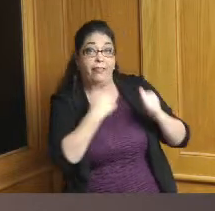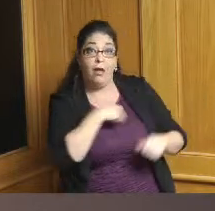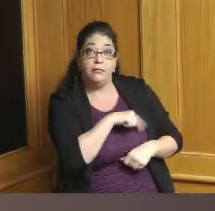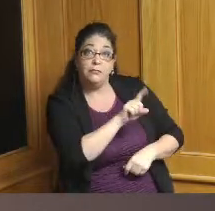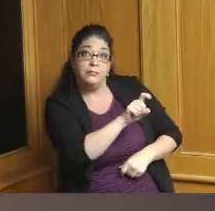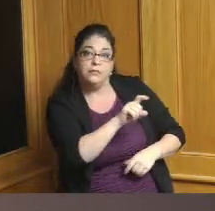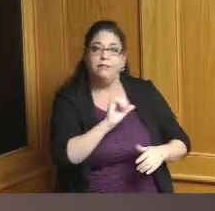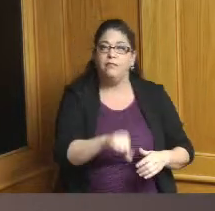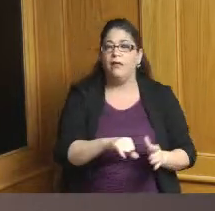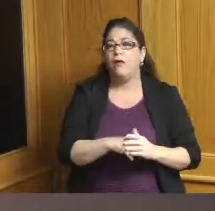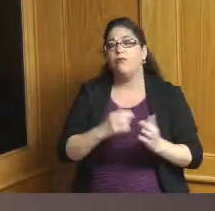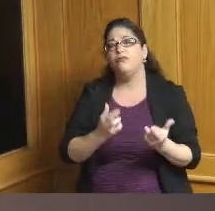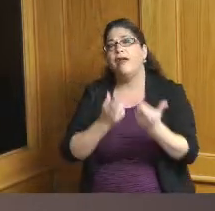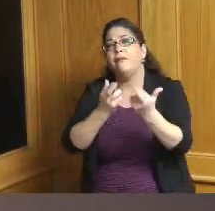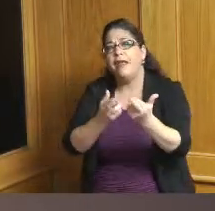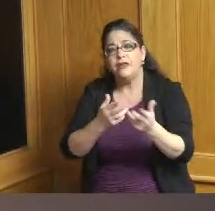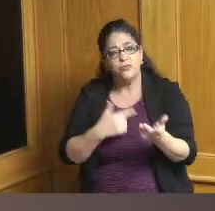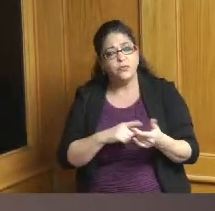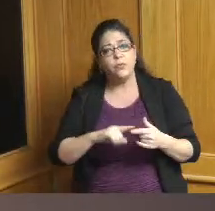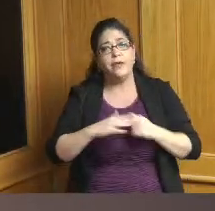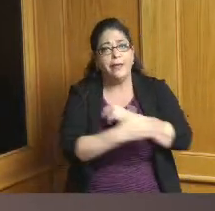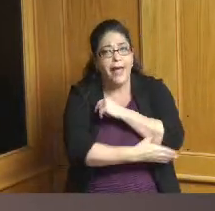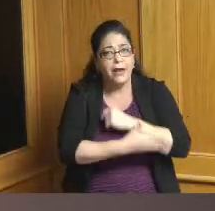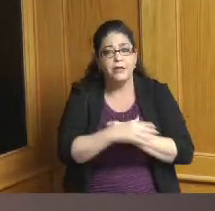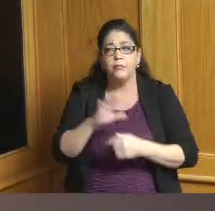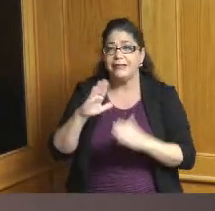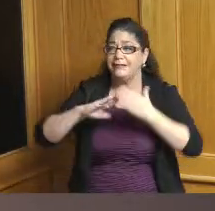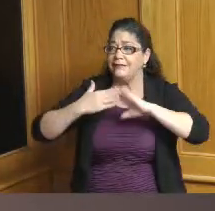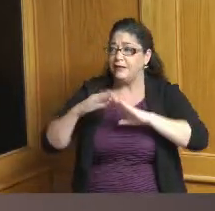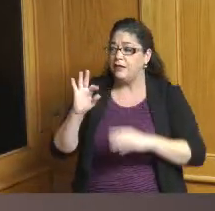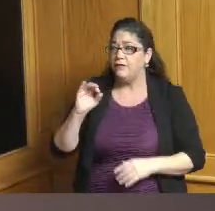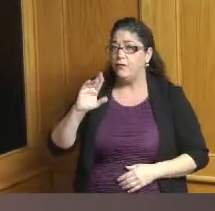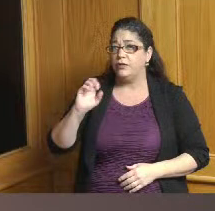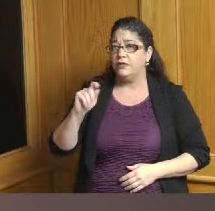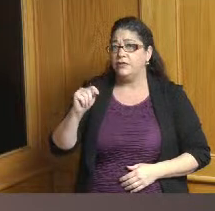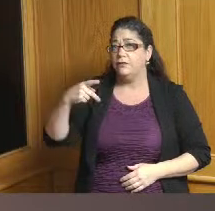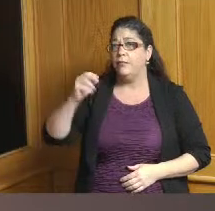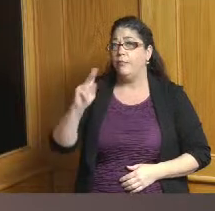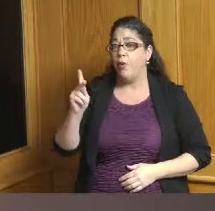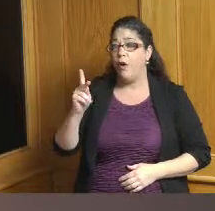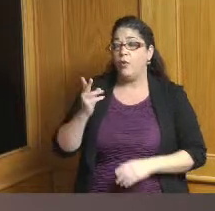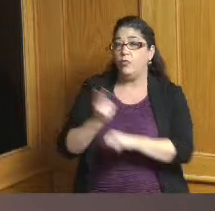recommendation from the county but the city of Forest Park used its own redevelopment fund to